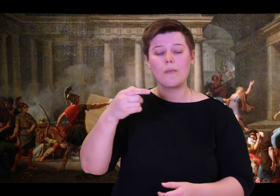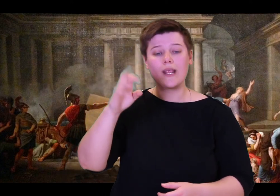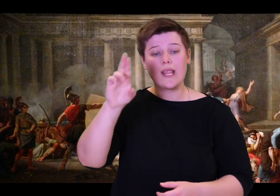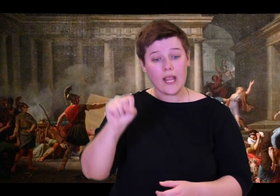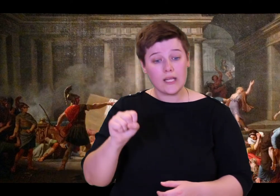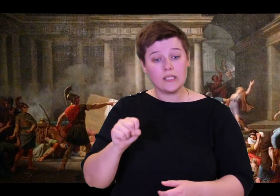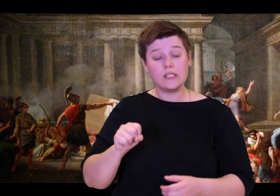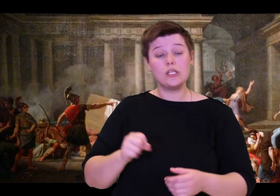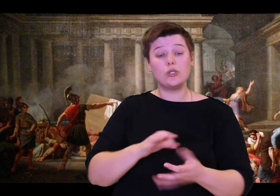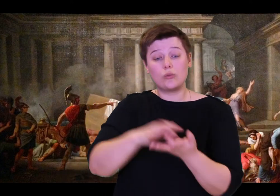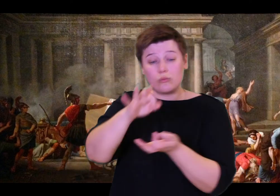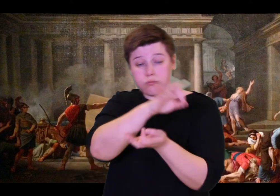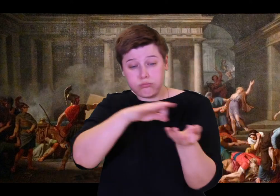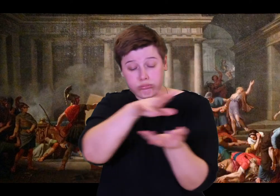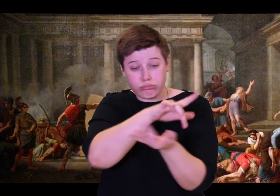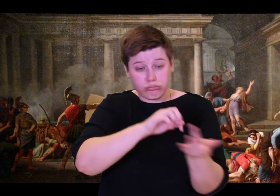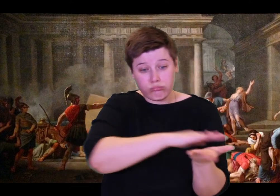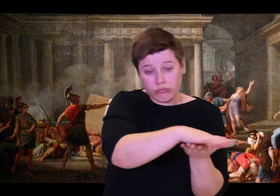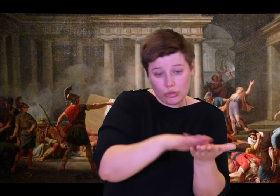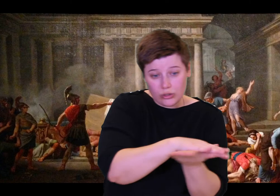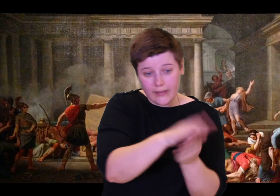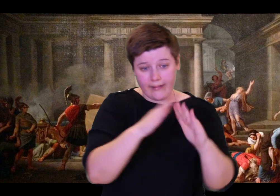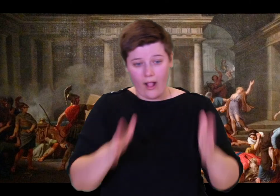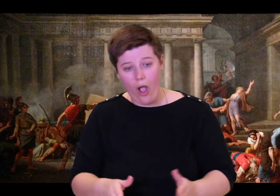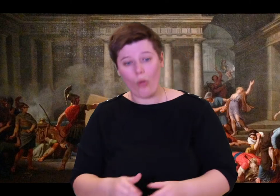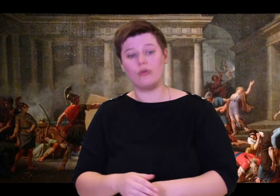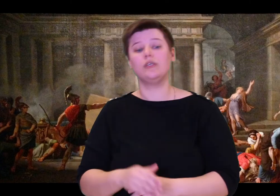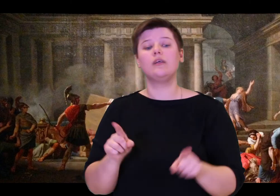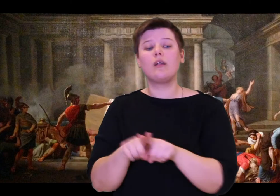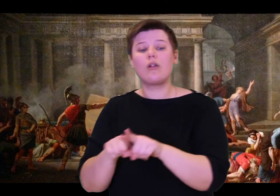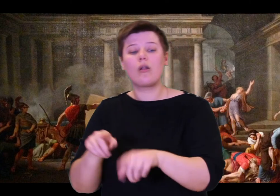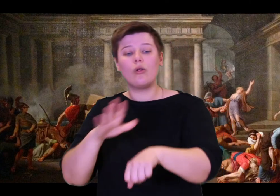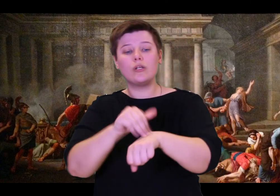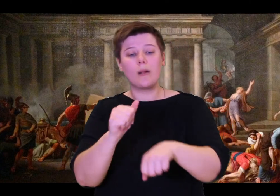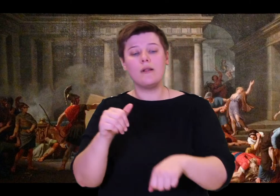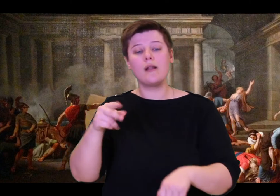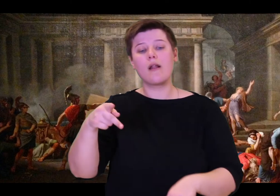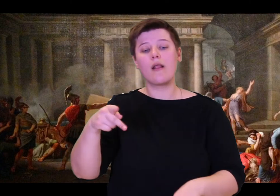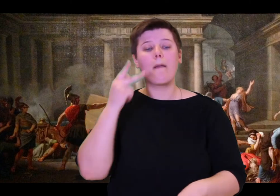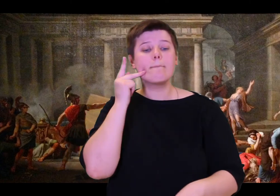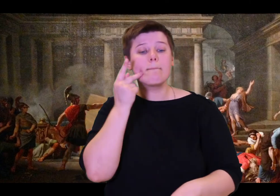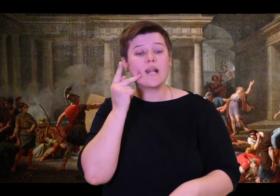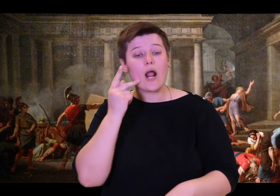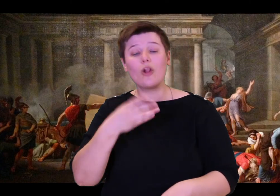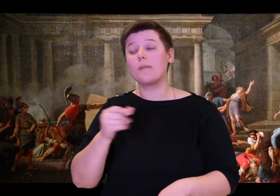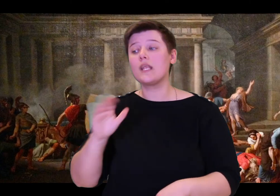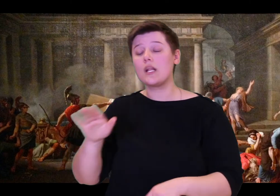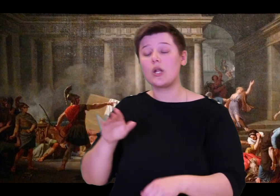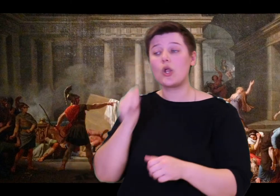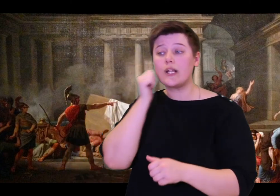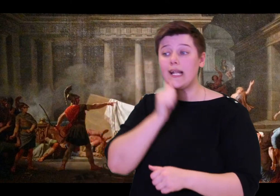tables. When the whole house is set in proper order, restore my halls to health."